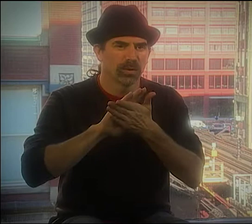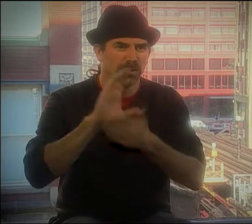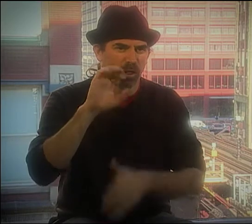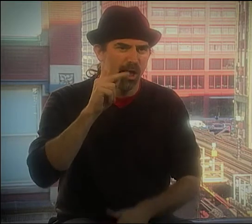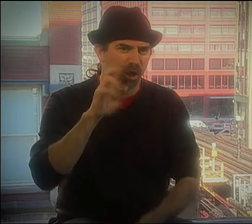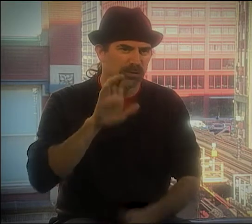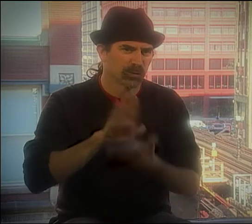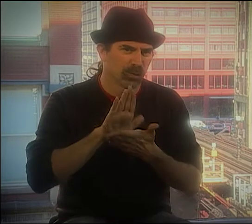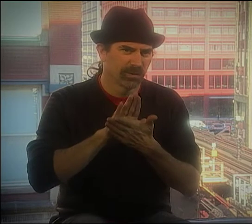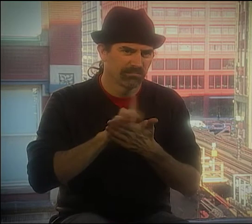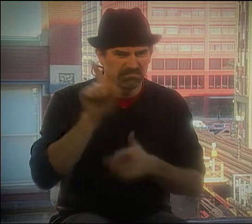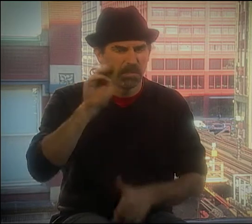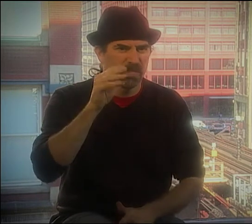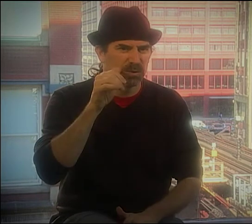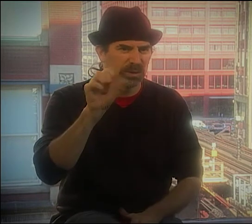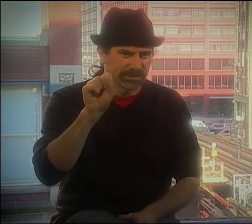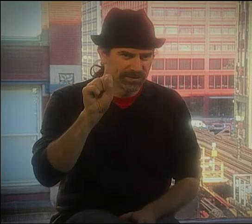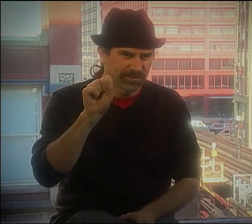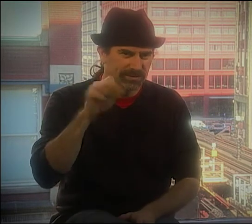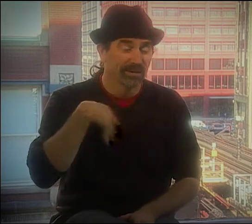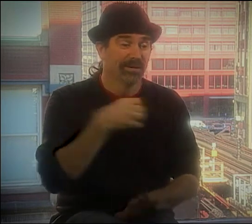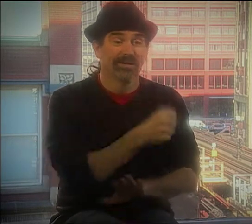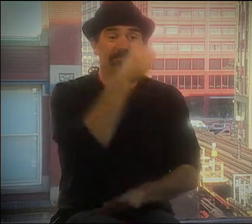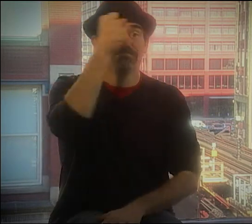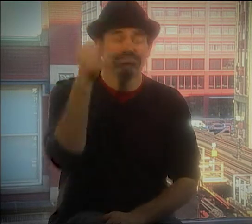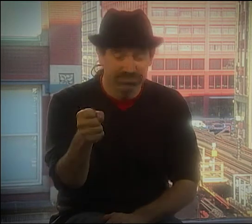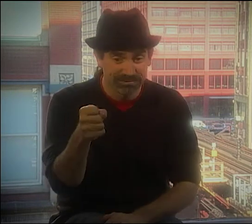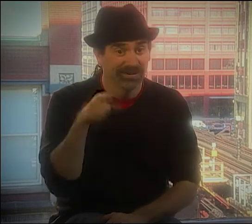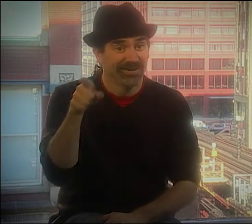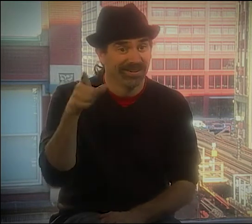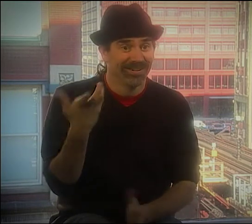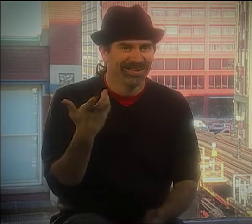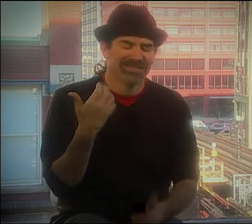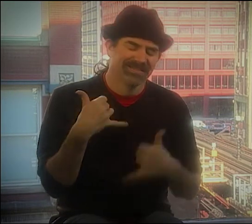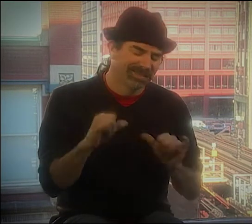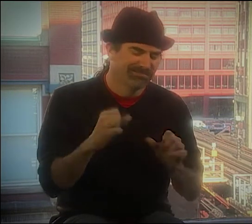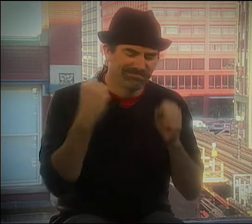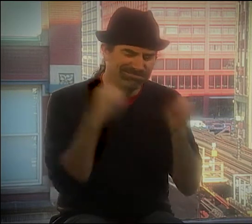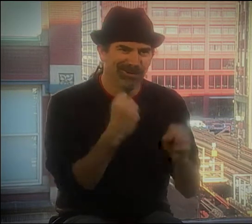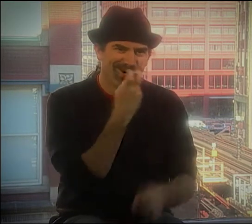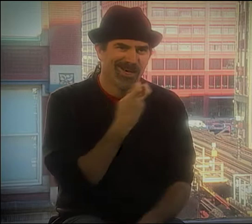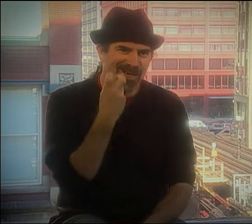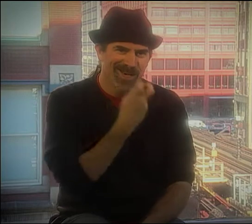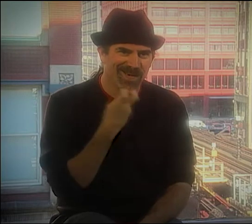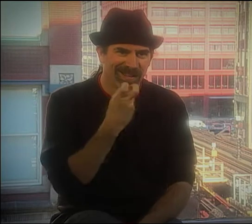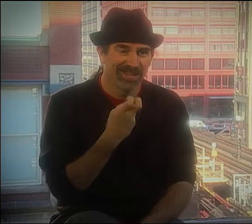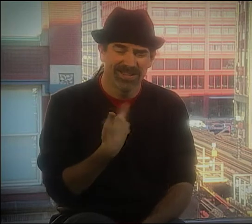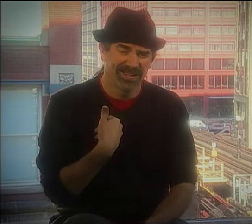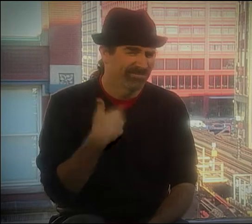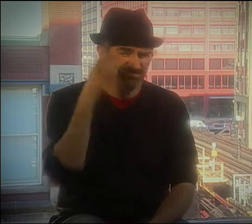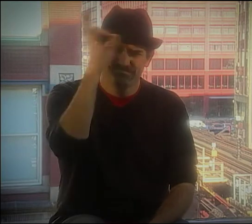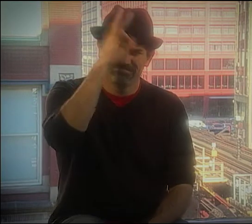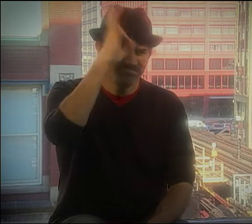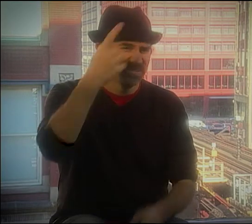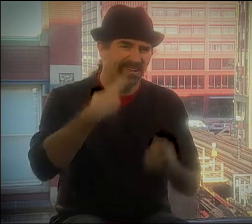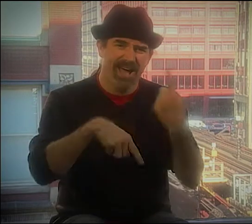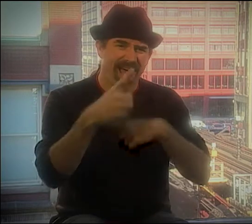TRANSFERRED ME TO THE CLARKE SCHOOL IN MASSACHUSETTS. AND AGAIN, A VERY STRONG ORAL PROGRAM.